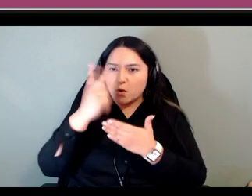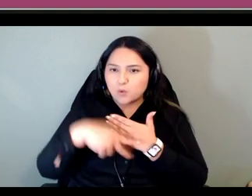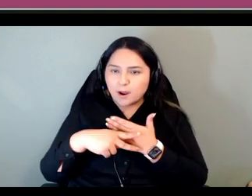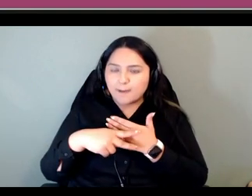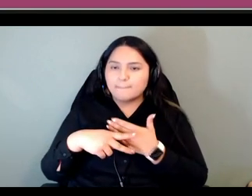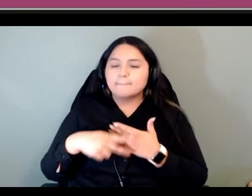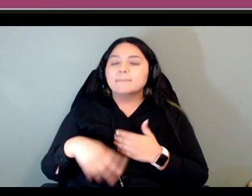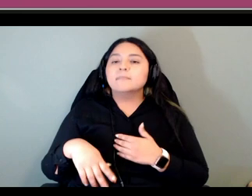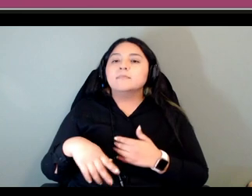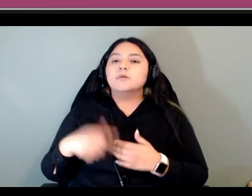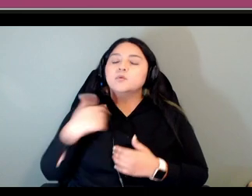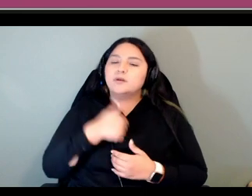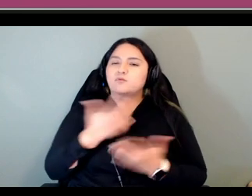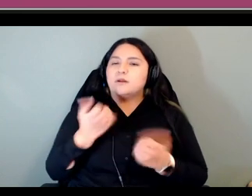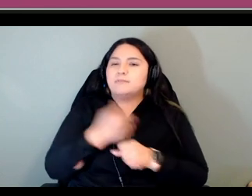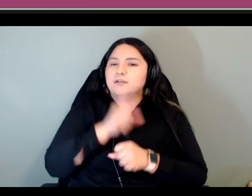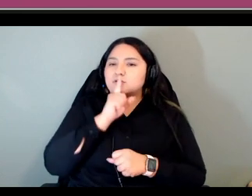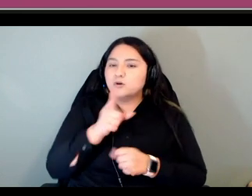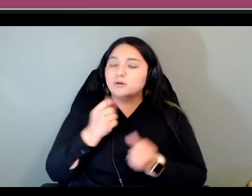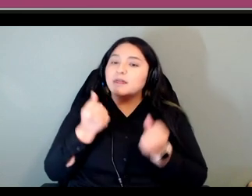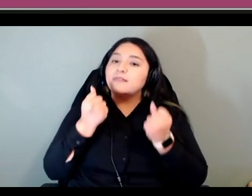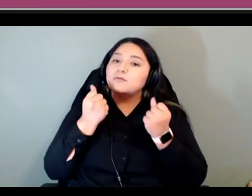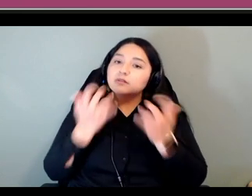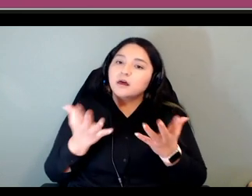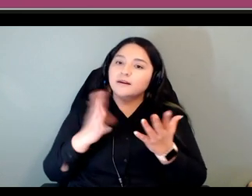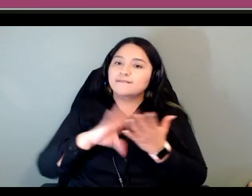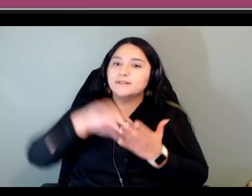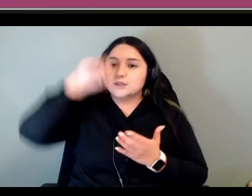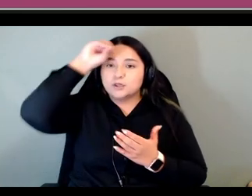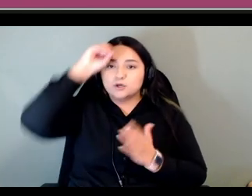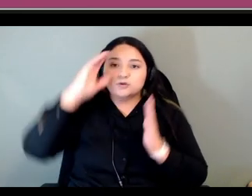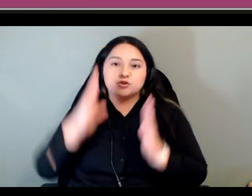wanted to ensure that there was a lot of learner language so survival phrases so that people